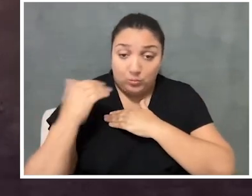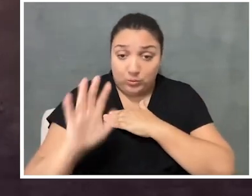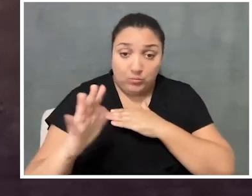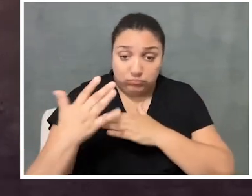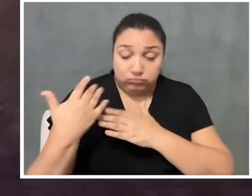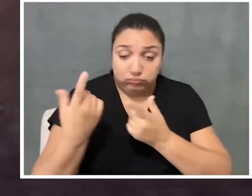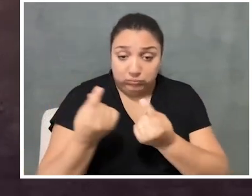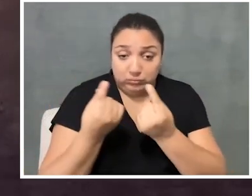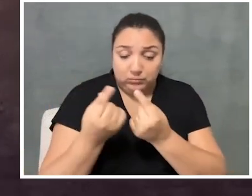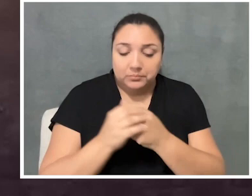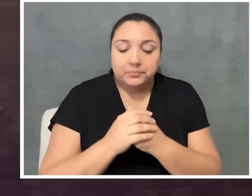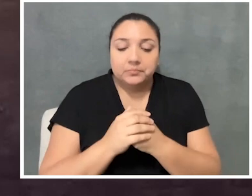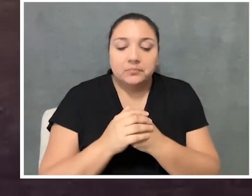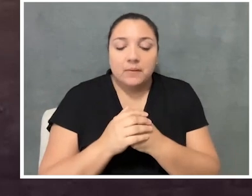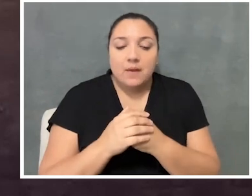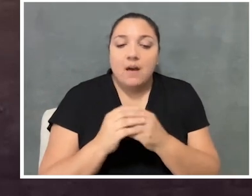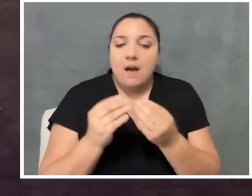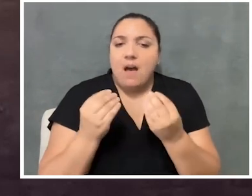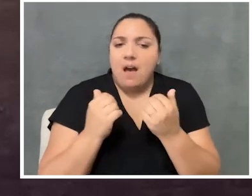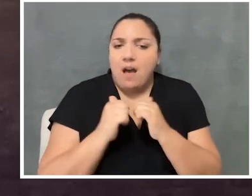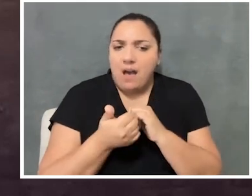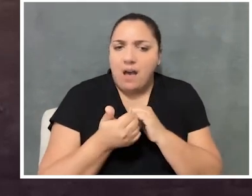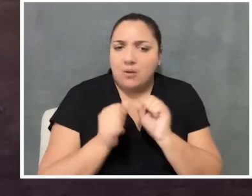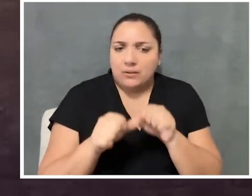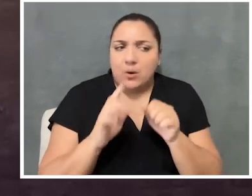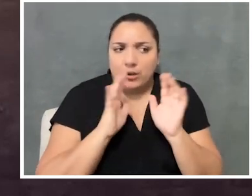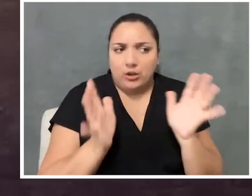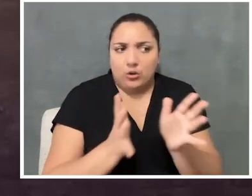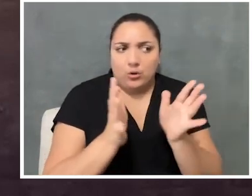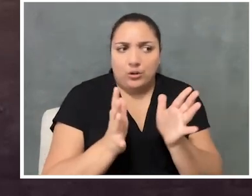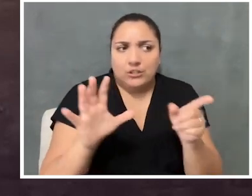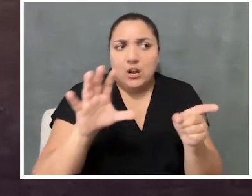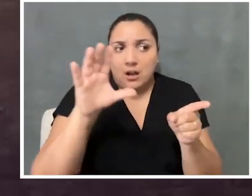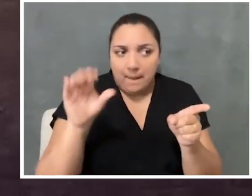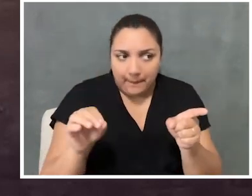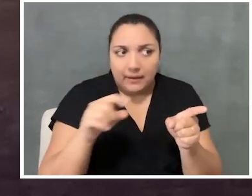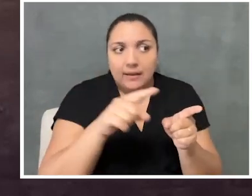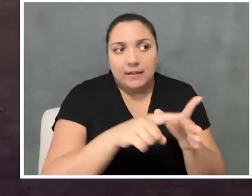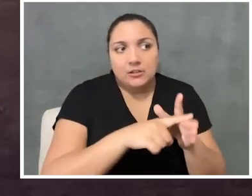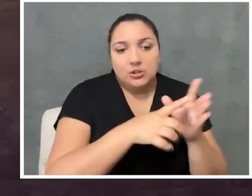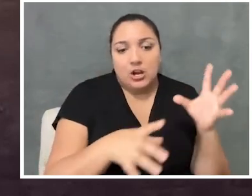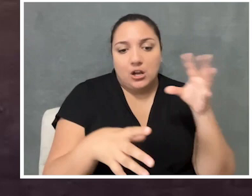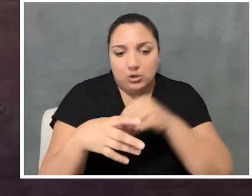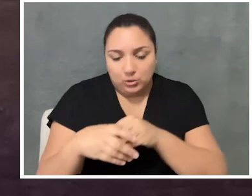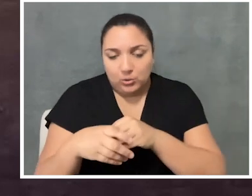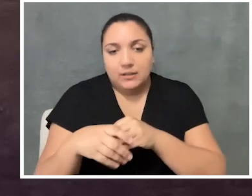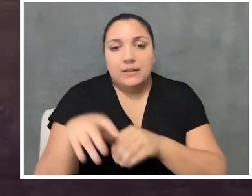how is it that we can encourage employers to really start including disability in these conversations